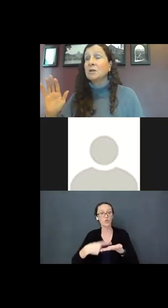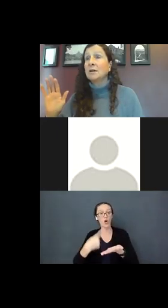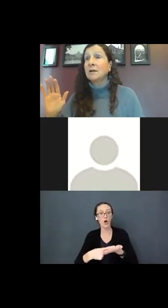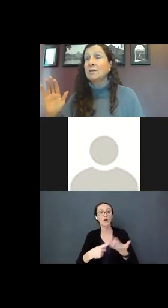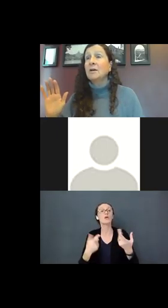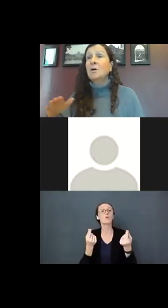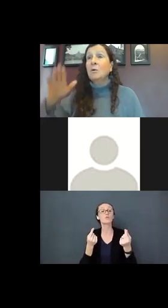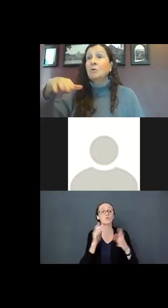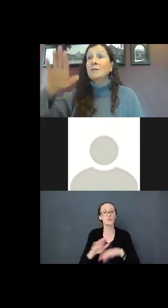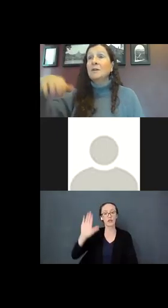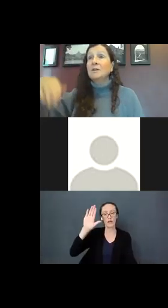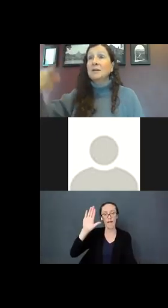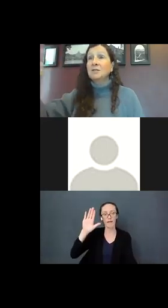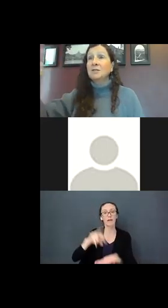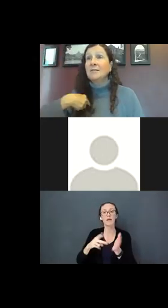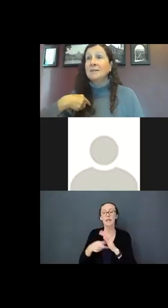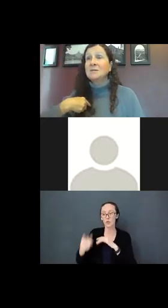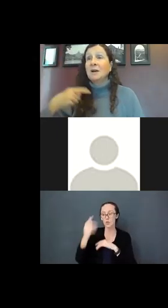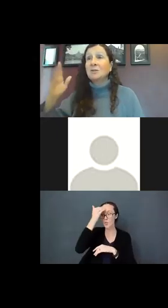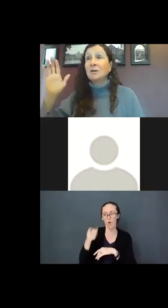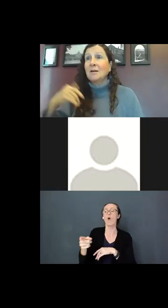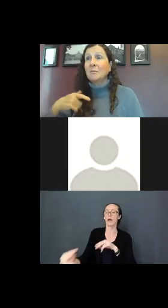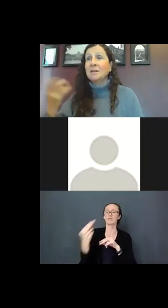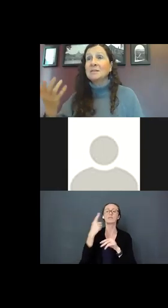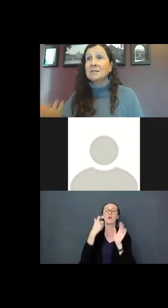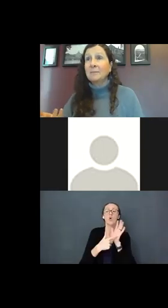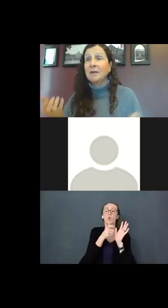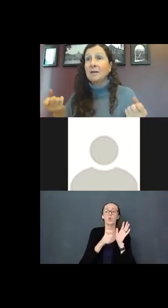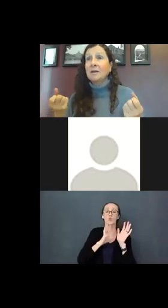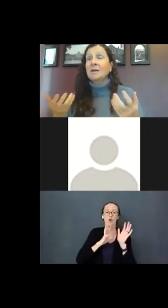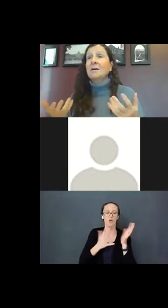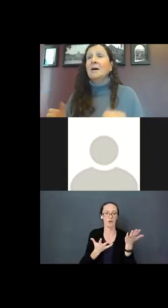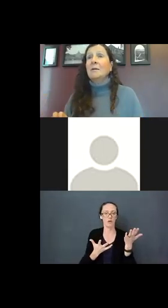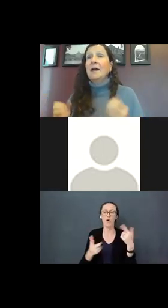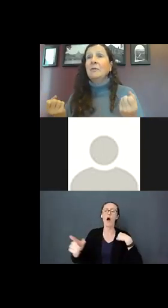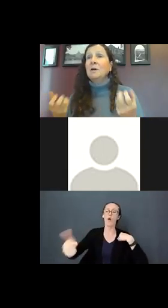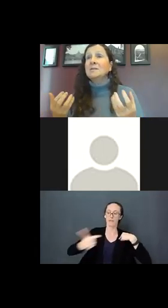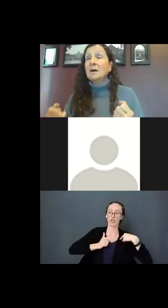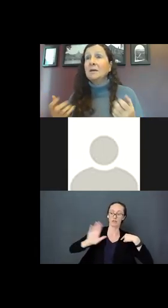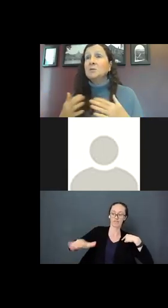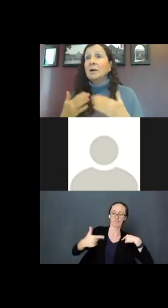talkin or you get their attention. “ It's my turn, I am going to say something.” Everyone signs or